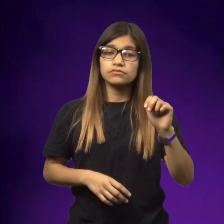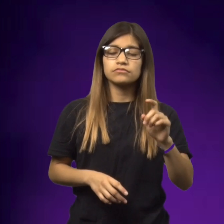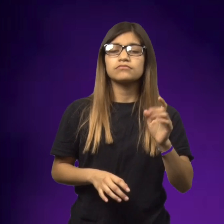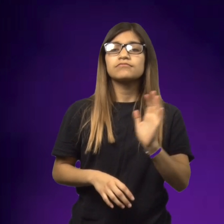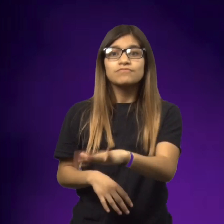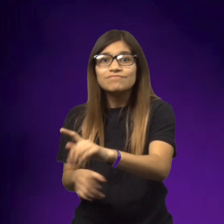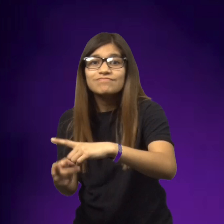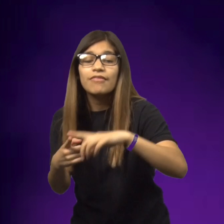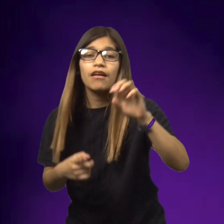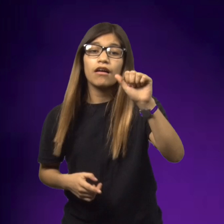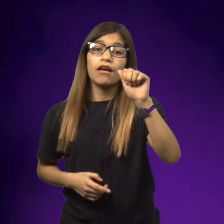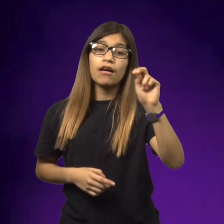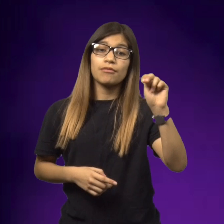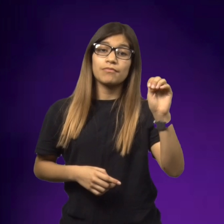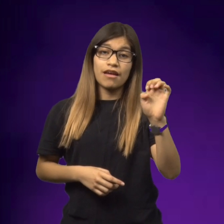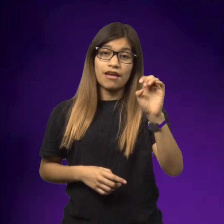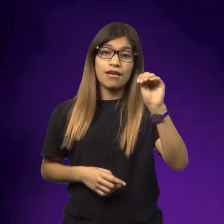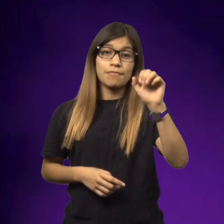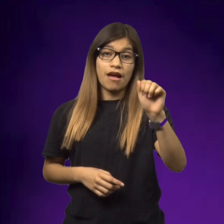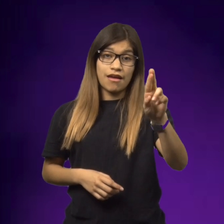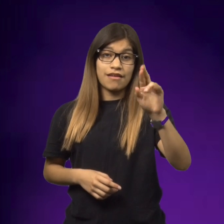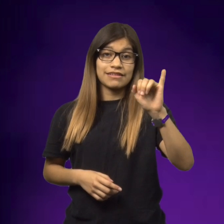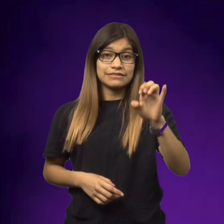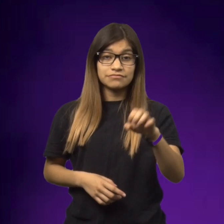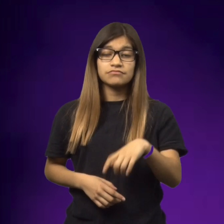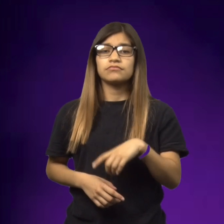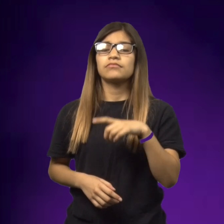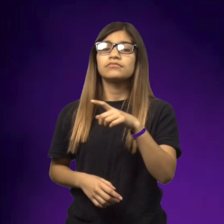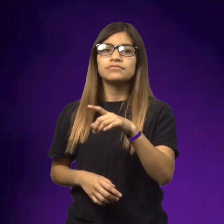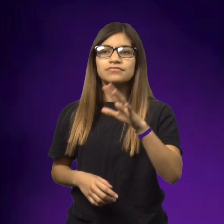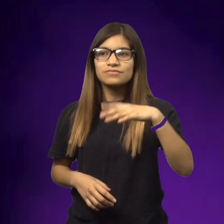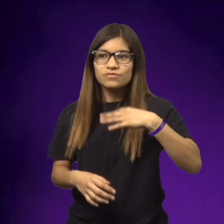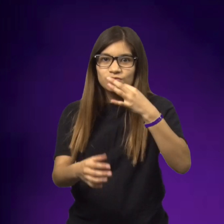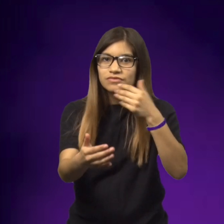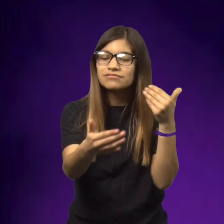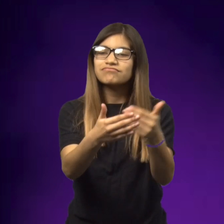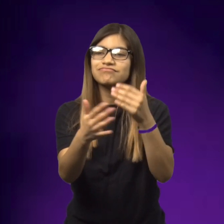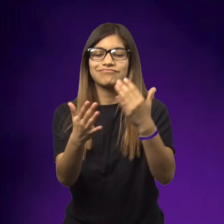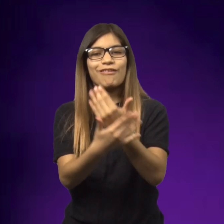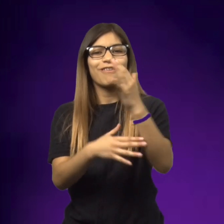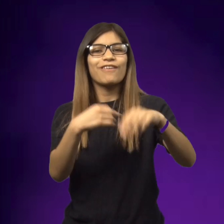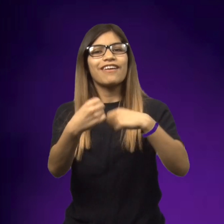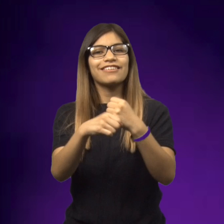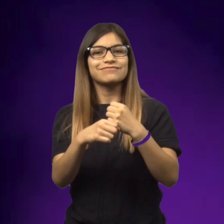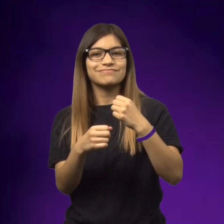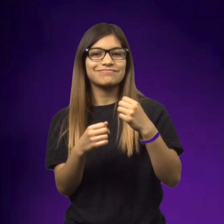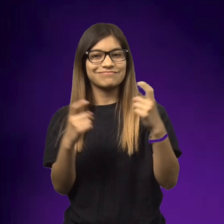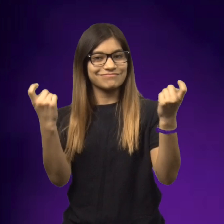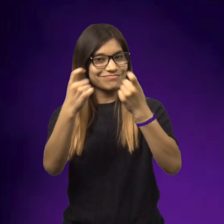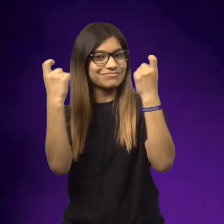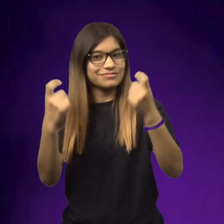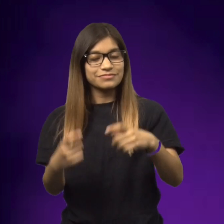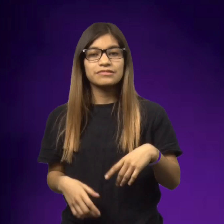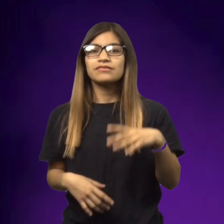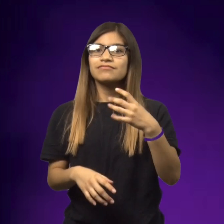Ellen was excited to tell Annemarie that their New Year was approaching and they were going to have a festival.